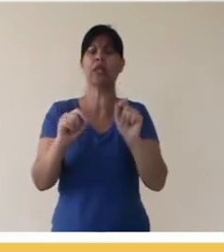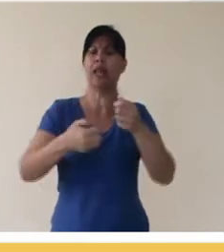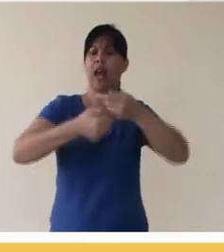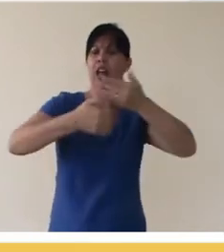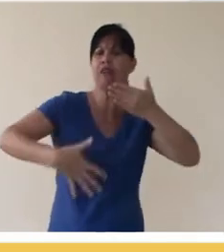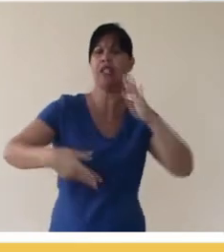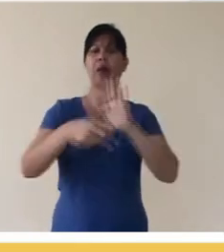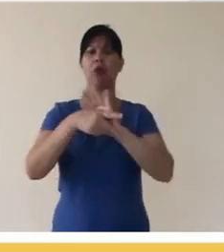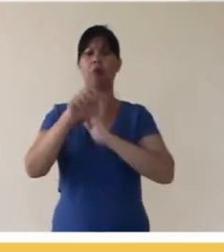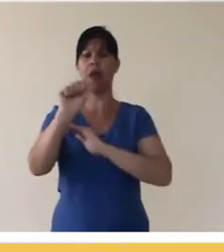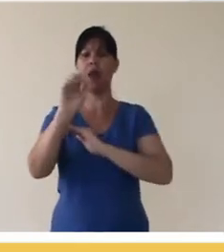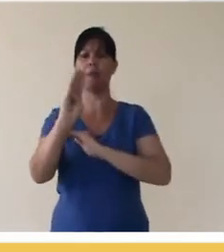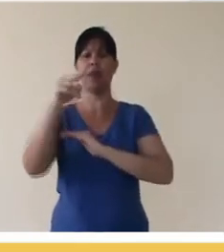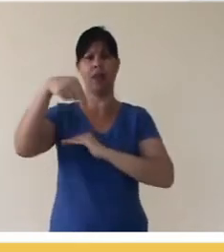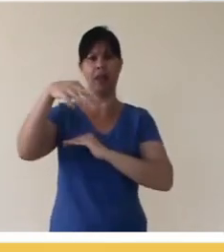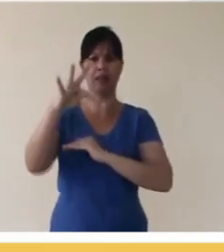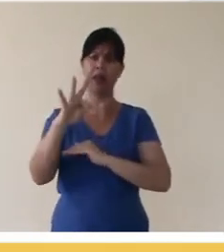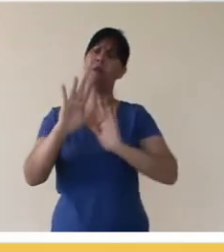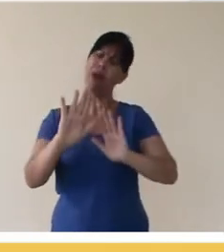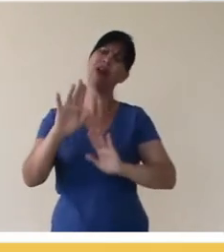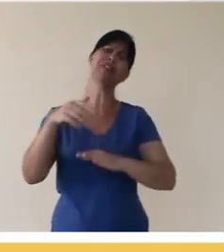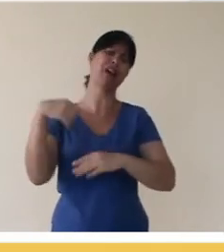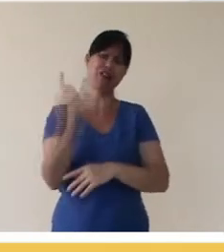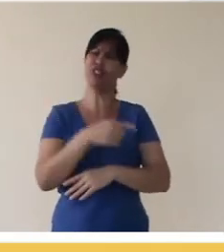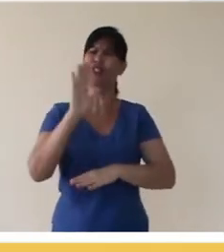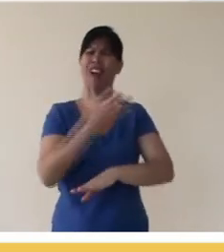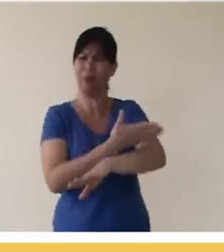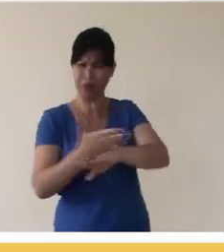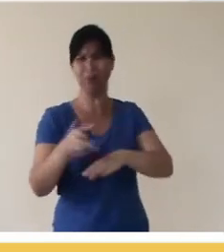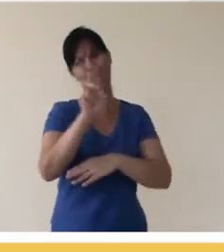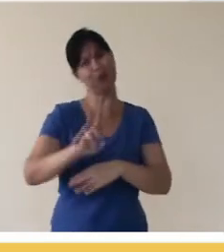in this case of using a reference in the ABNT format, for example, although we